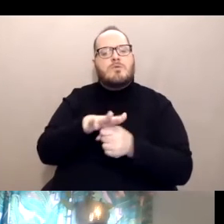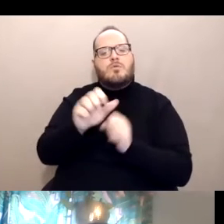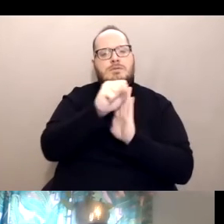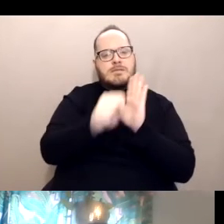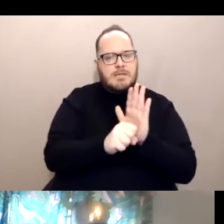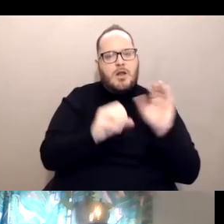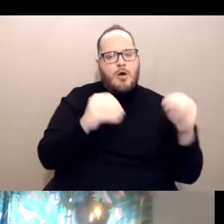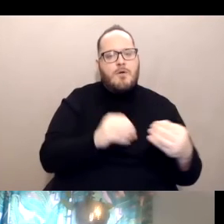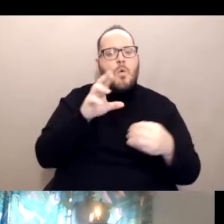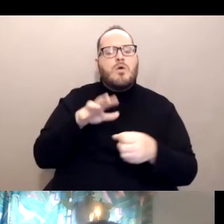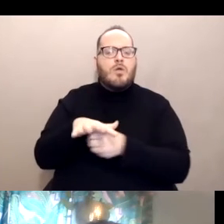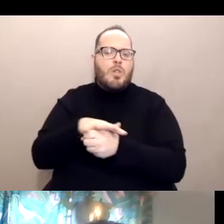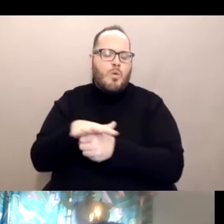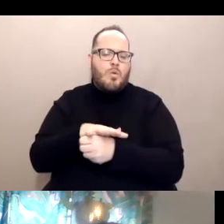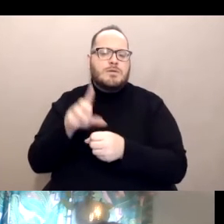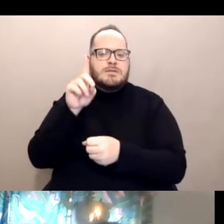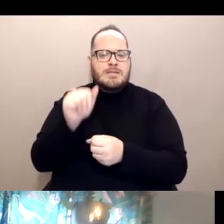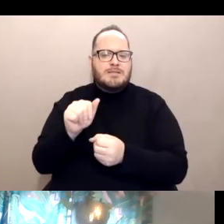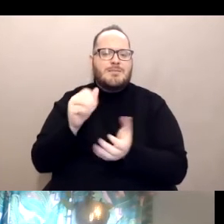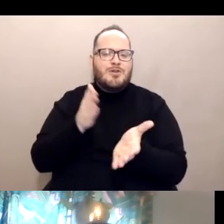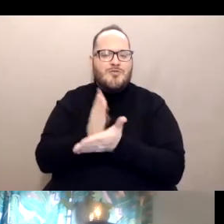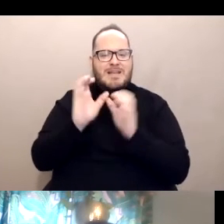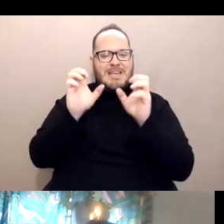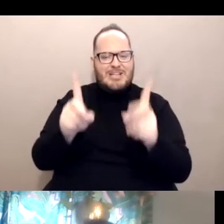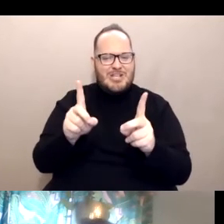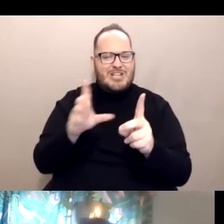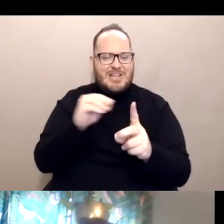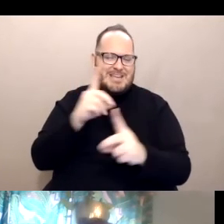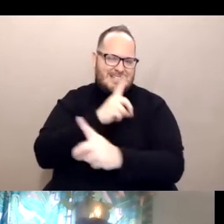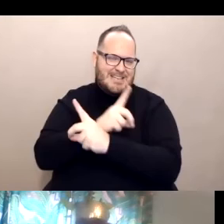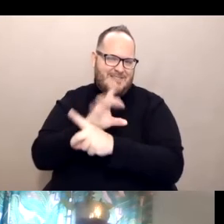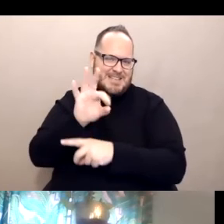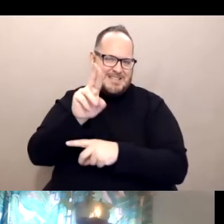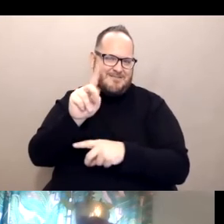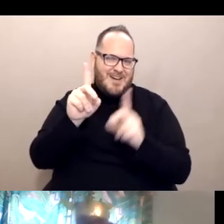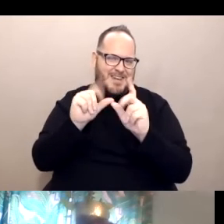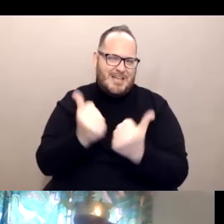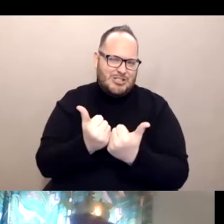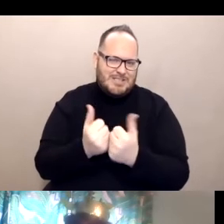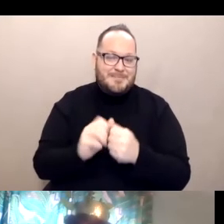and disability rights education and defense fund agency. Next slide, please.